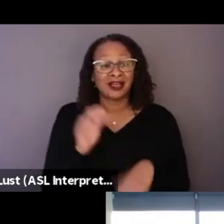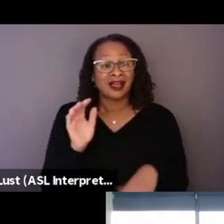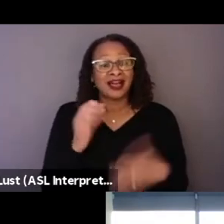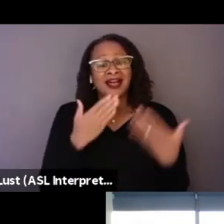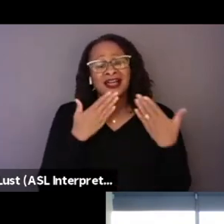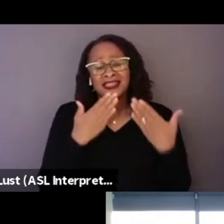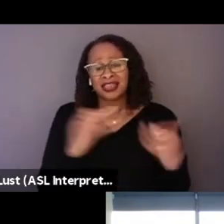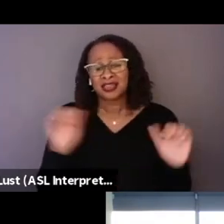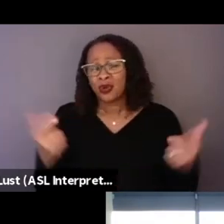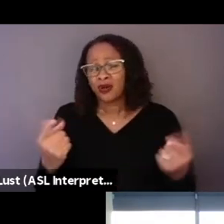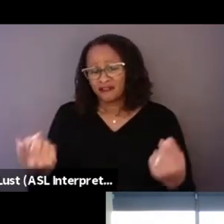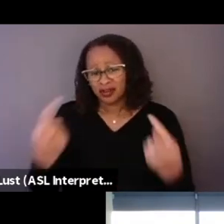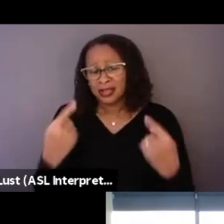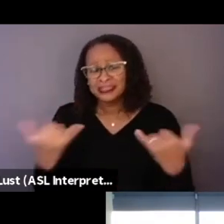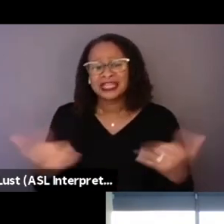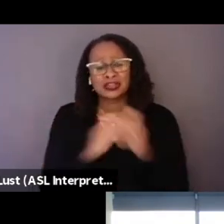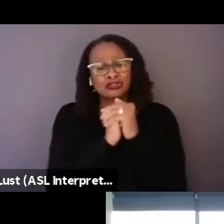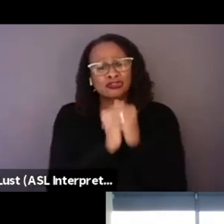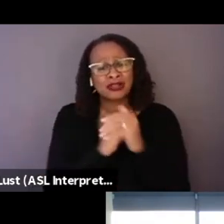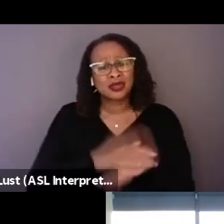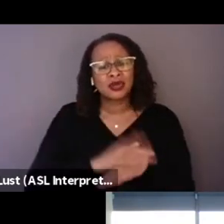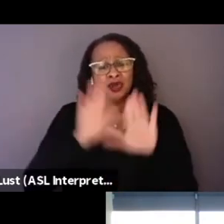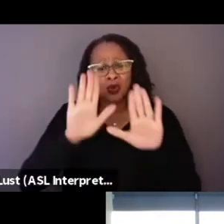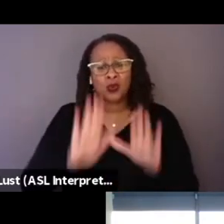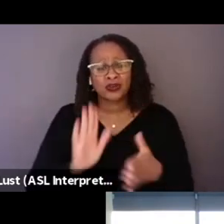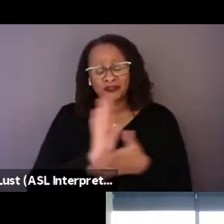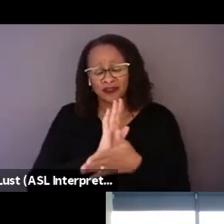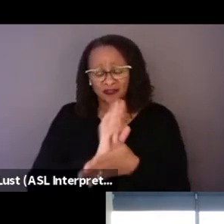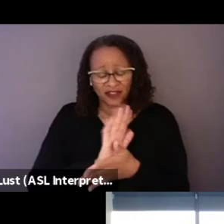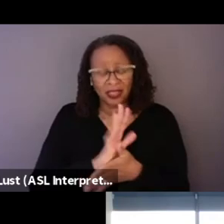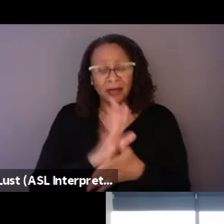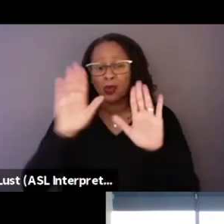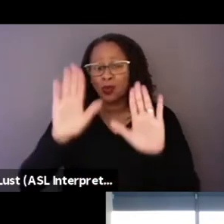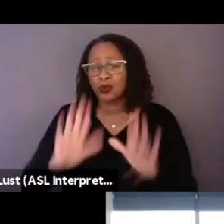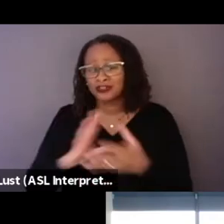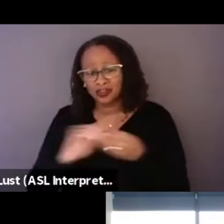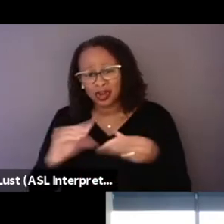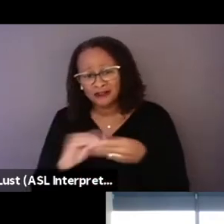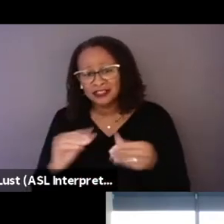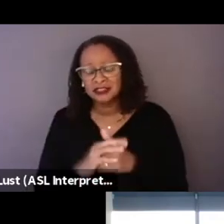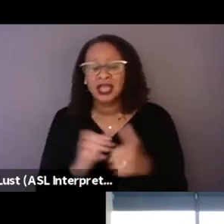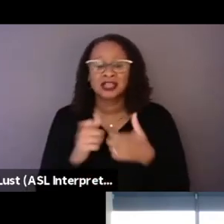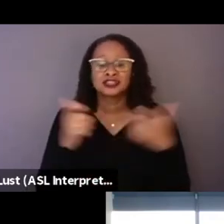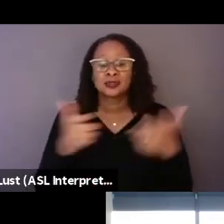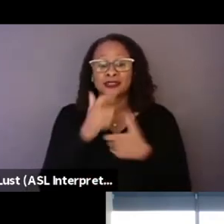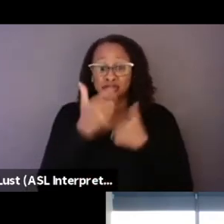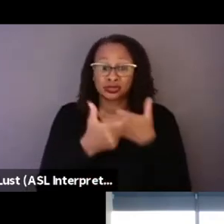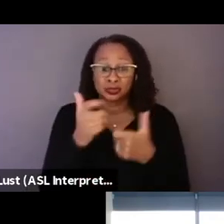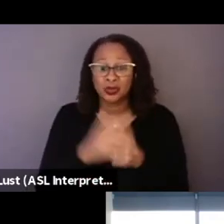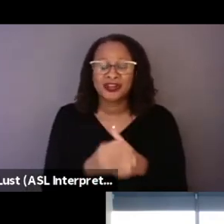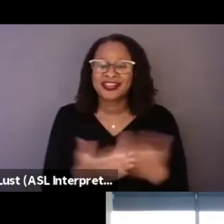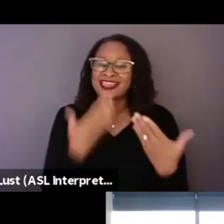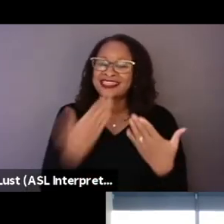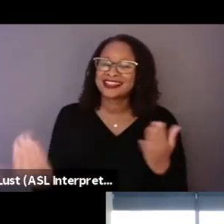Congrats on this film and in this wonderful conversation, there's so much to explore here. So thanks again. Thank you, Eric.